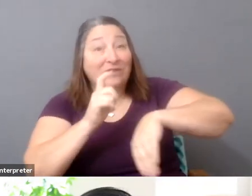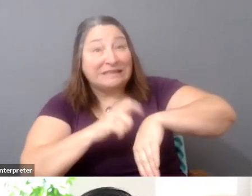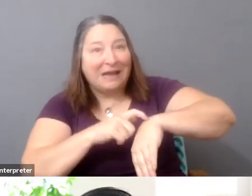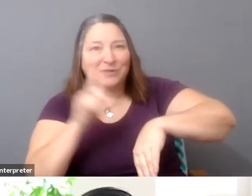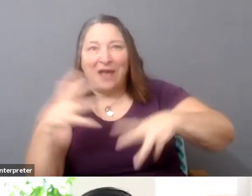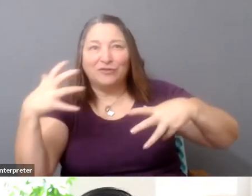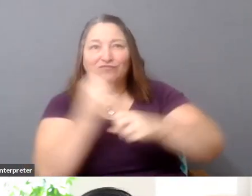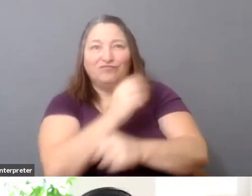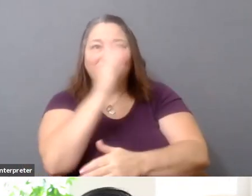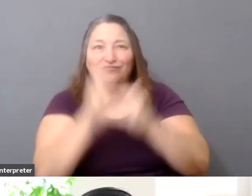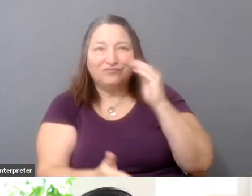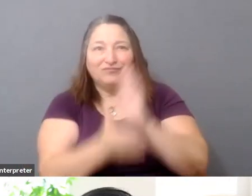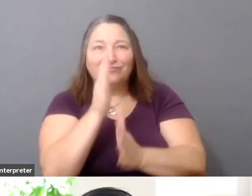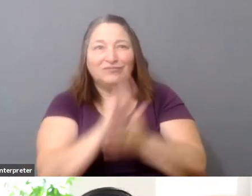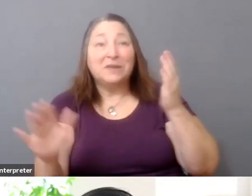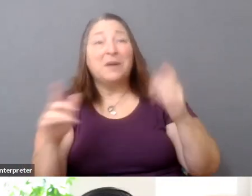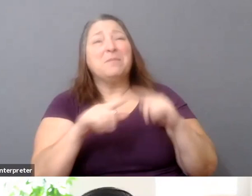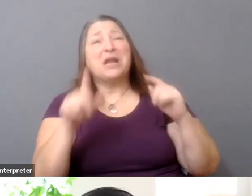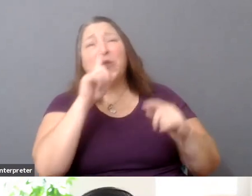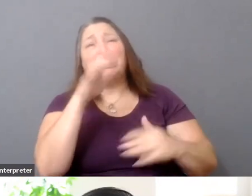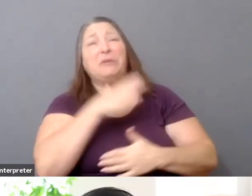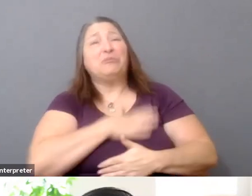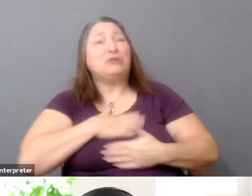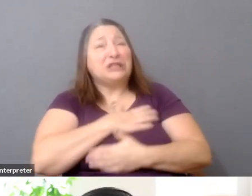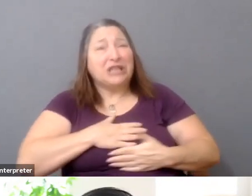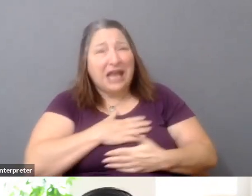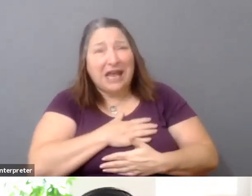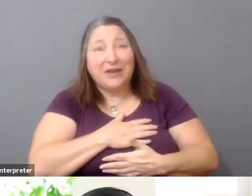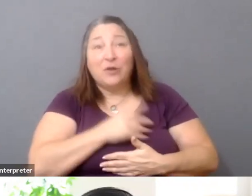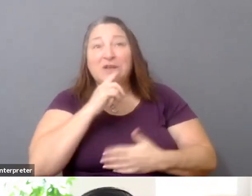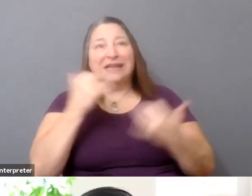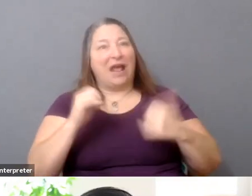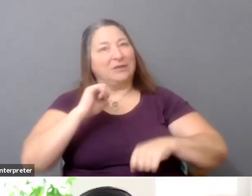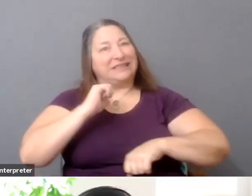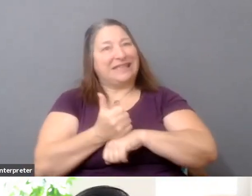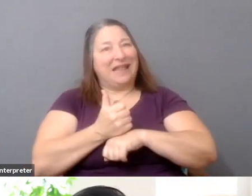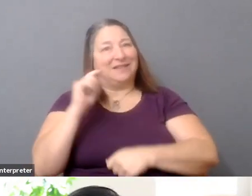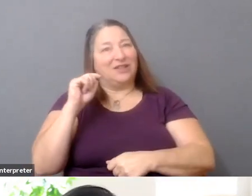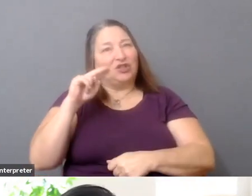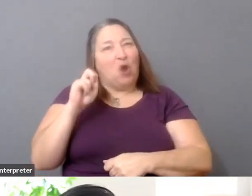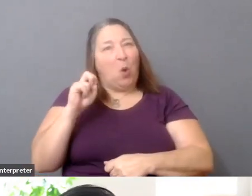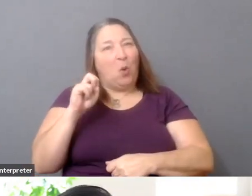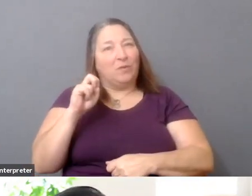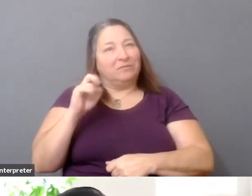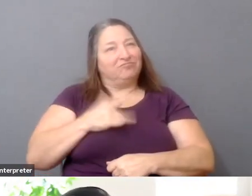but I really appreciate-- I think this really set the tone for Getting Real, and thanks so much.